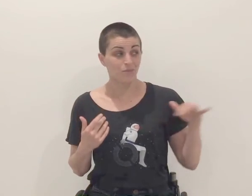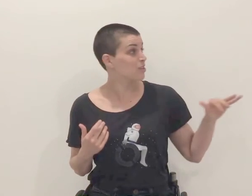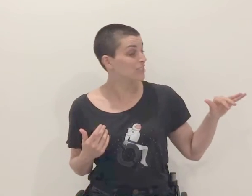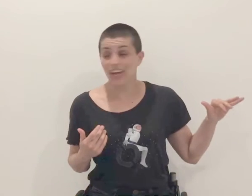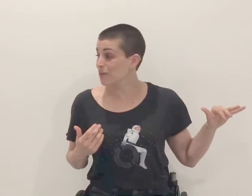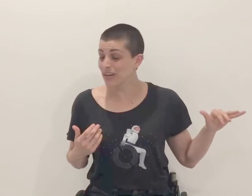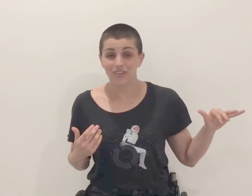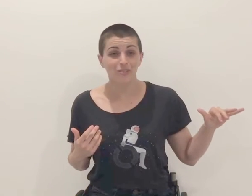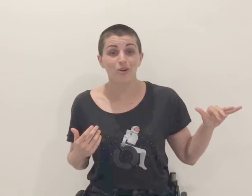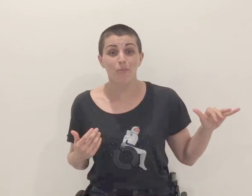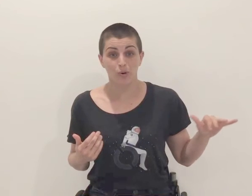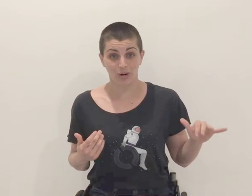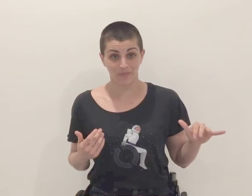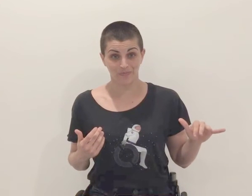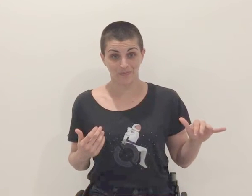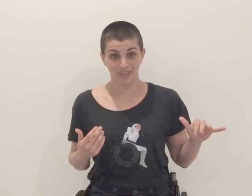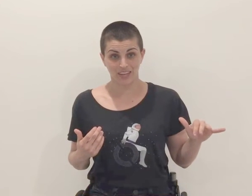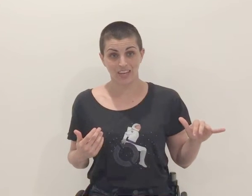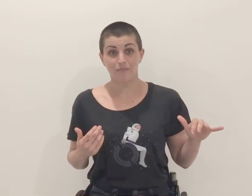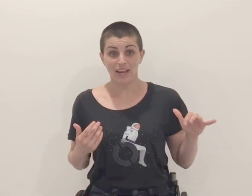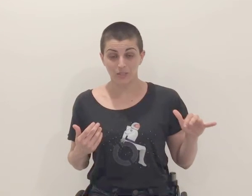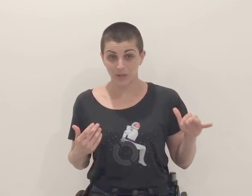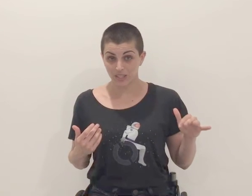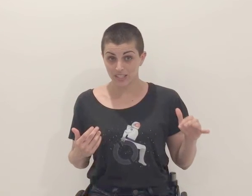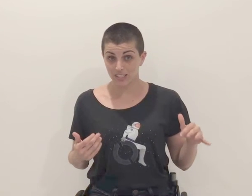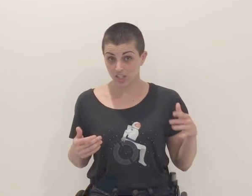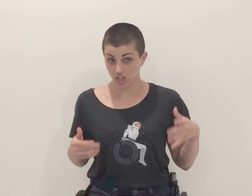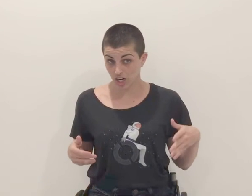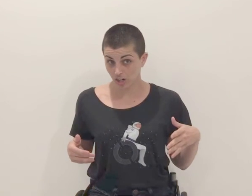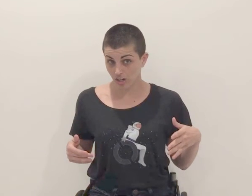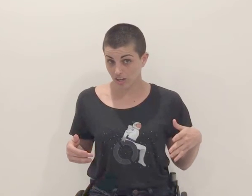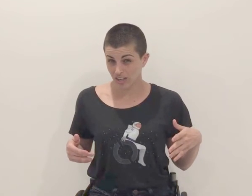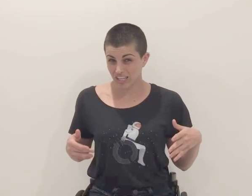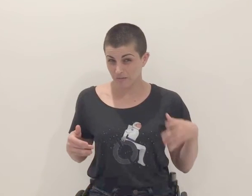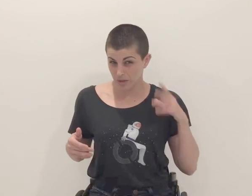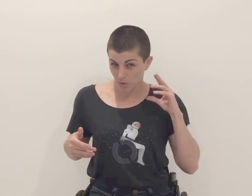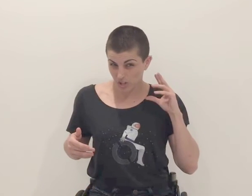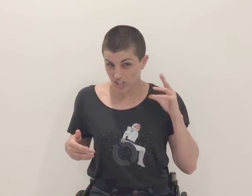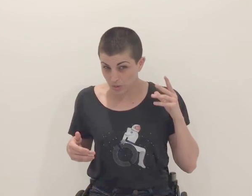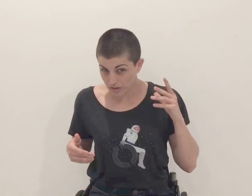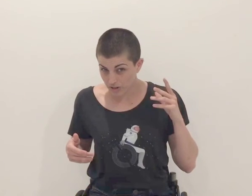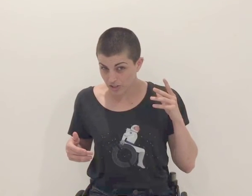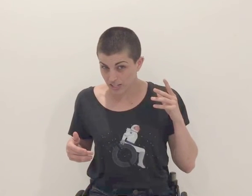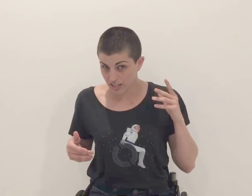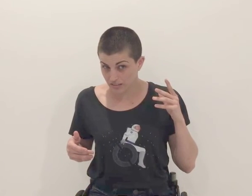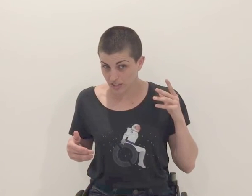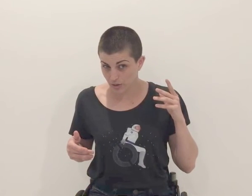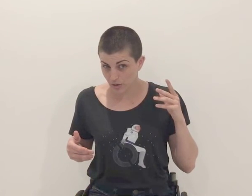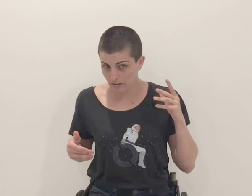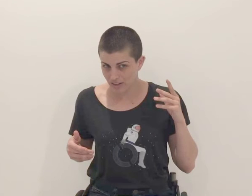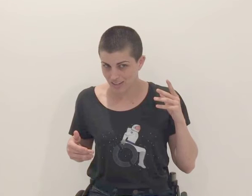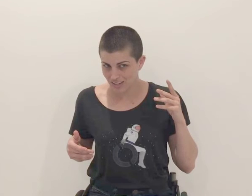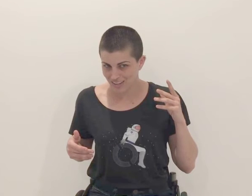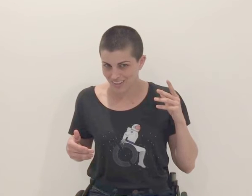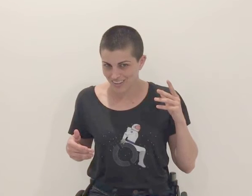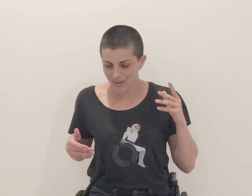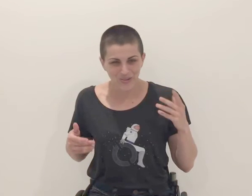just as much as anyone else, if not more: If my experiences in a chair gave me a more intuitive understanding of zero-gravity,